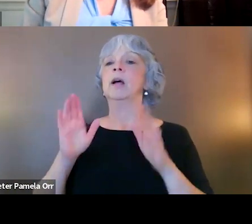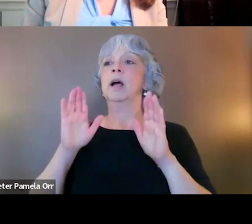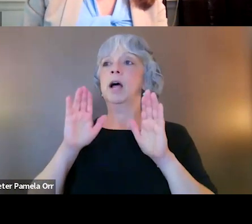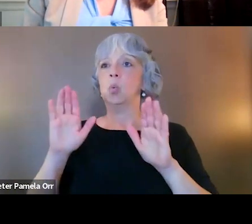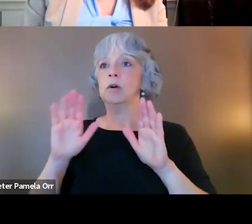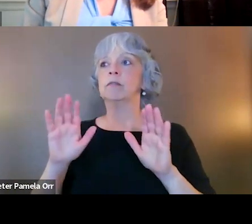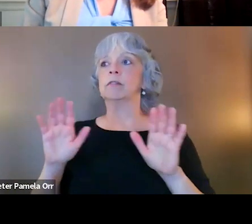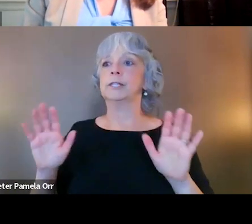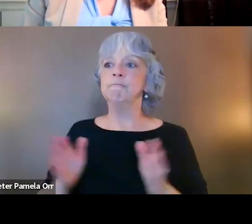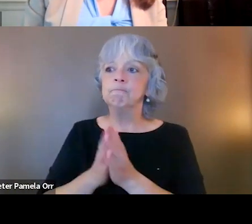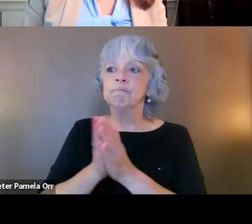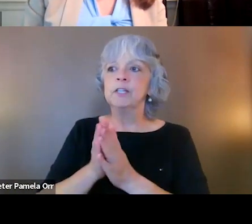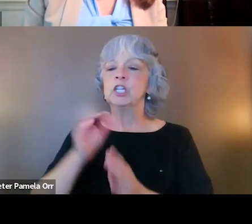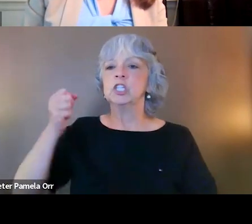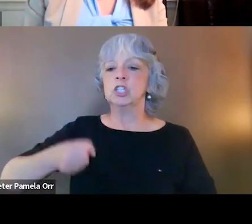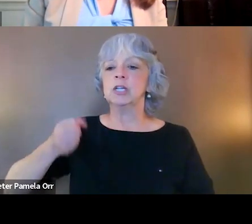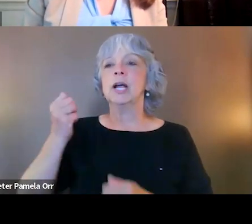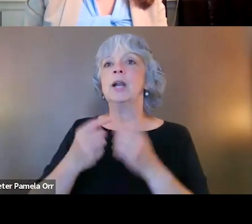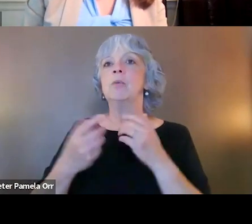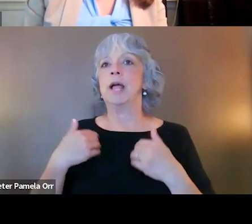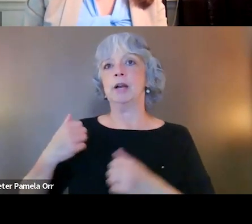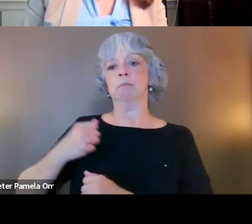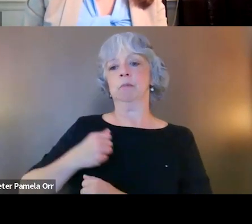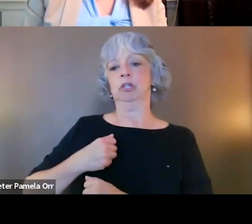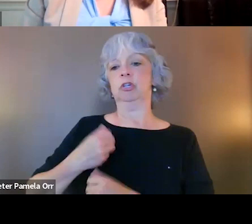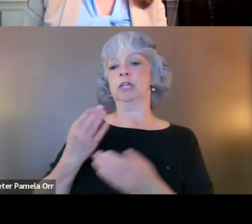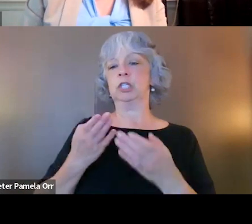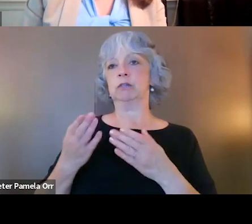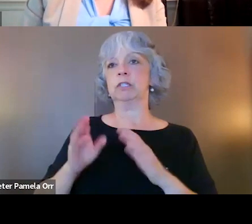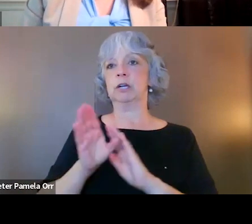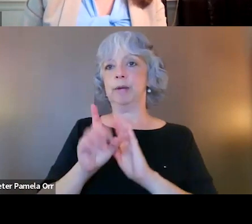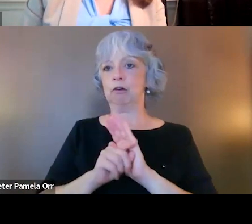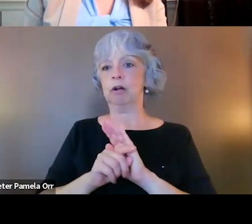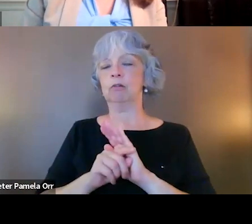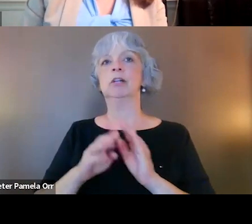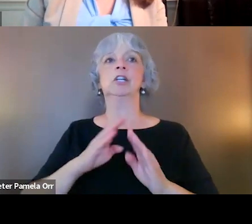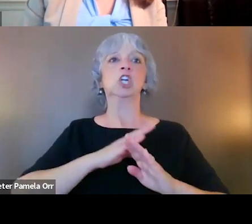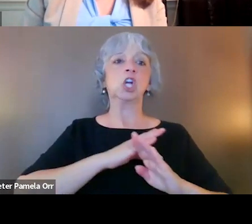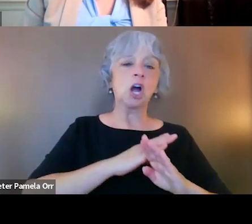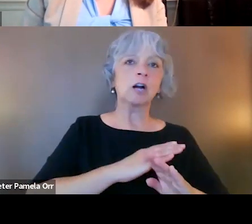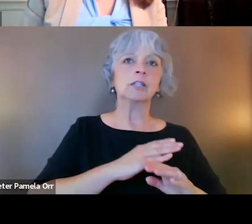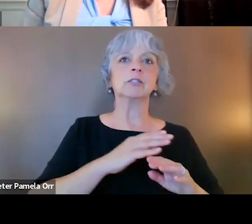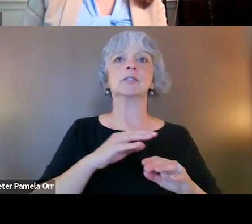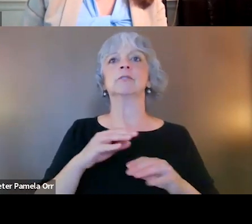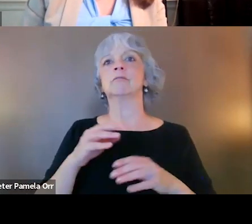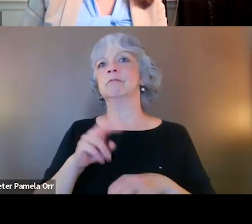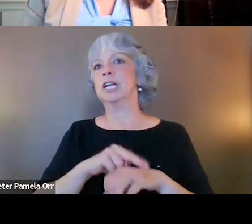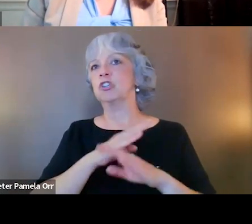that would allow anyone with any kind of military service in their background, including guards people and reservists, whether or not they were activated.